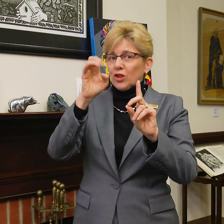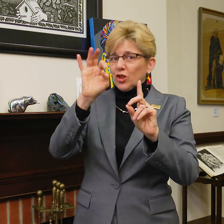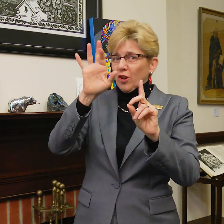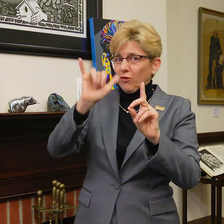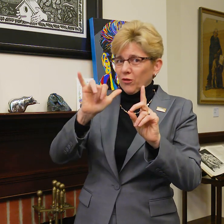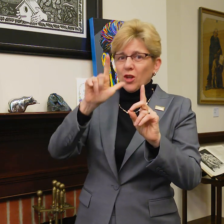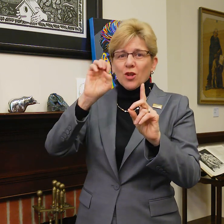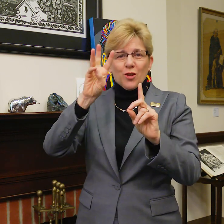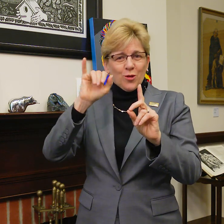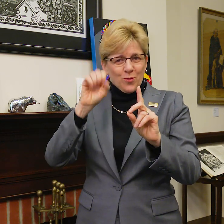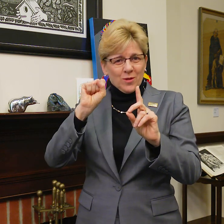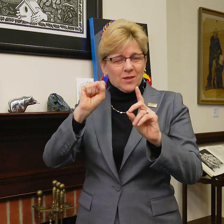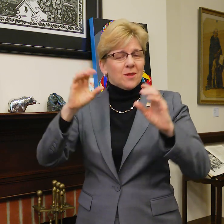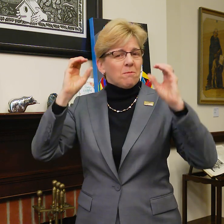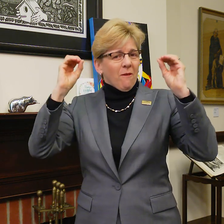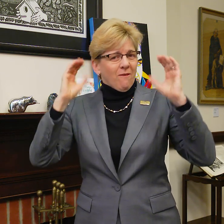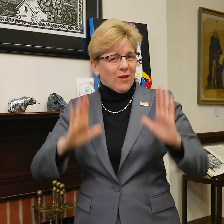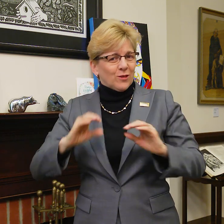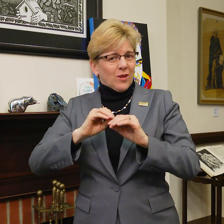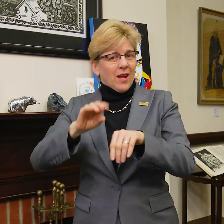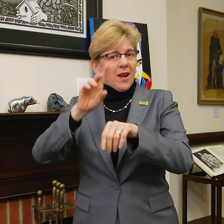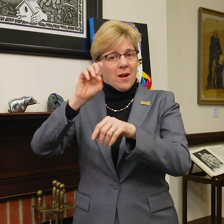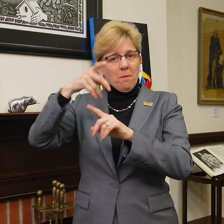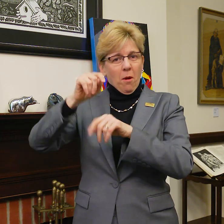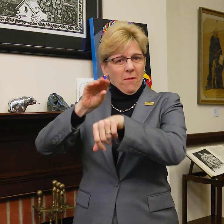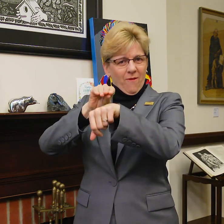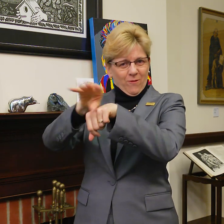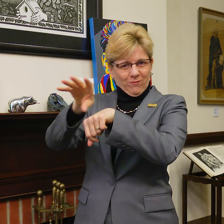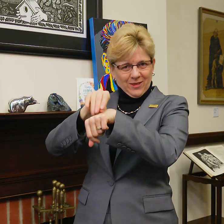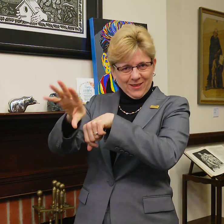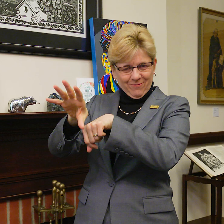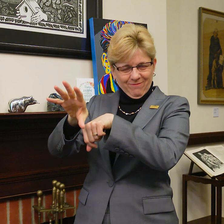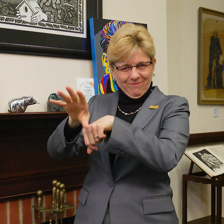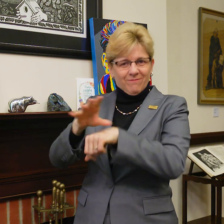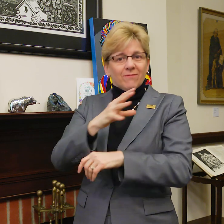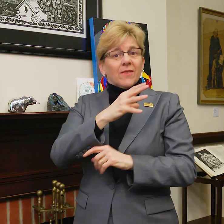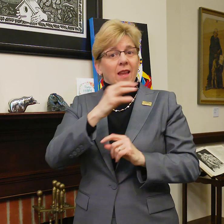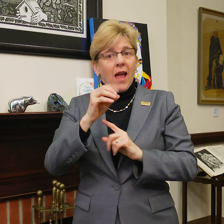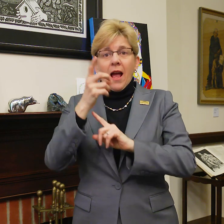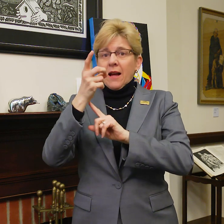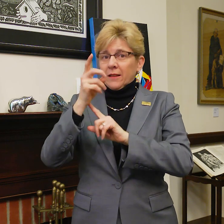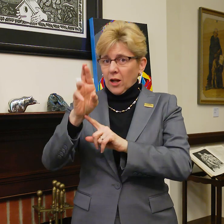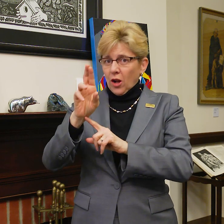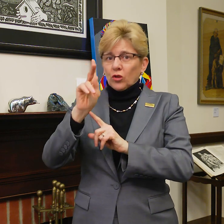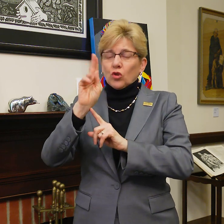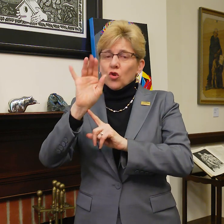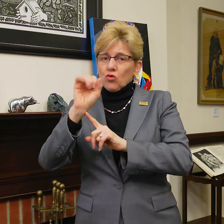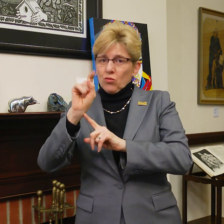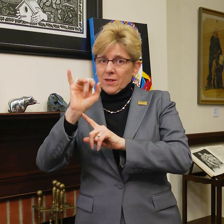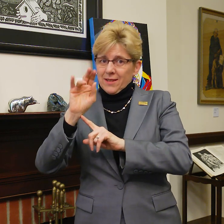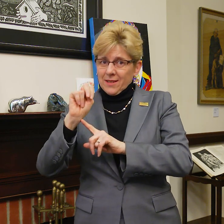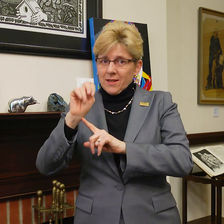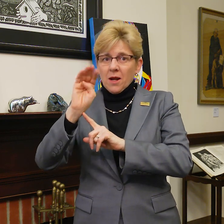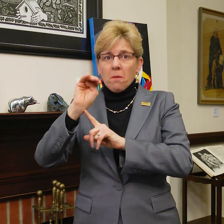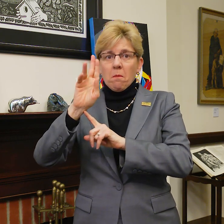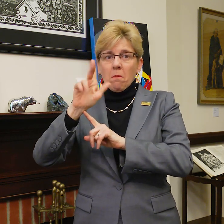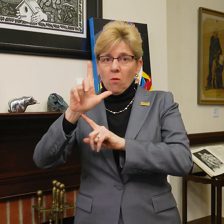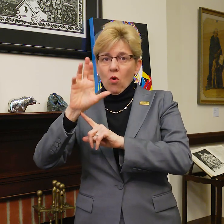first Dr. Jeffrey Lewis, professor in the Department of Counseling and Dr. Kristin Mulrooney,